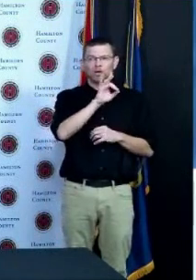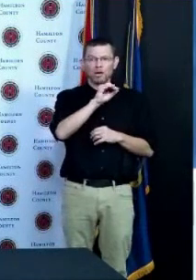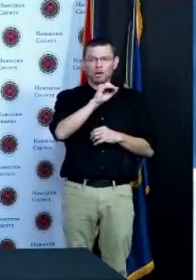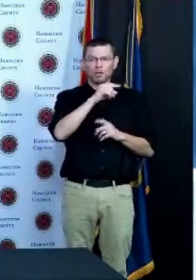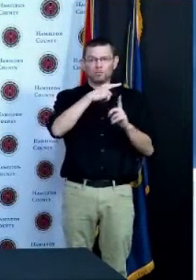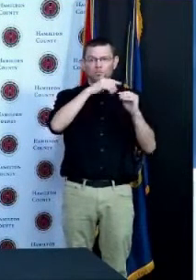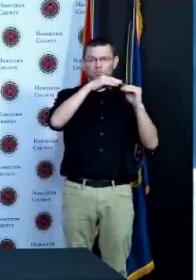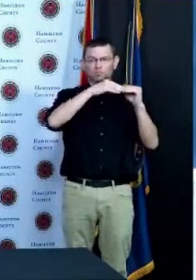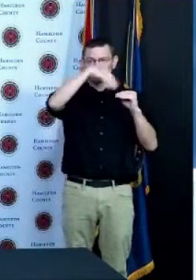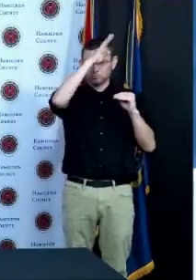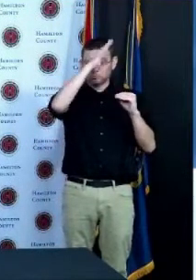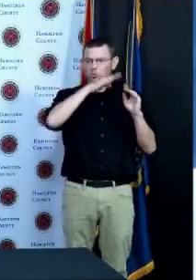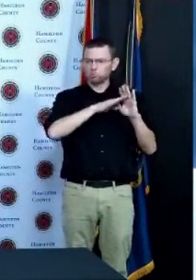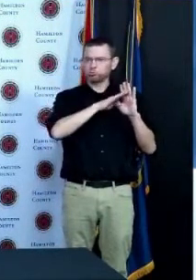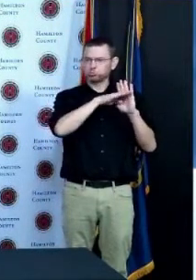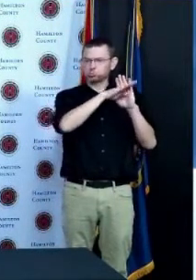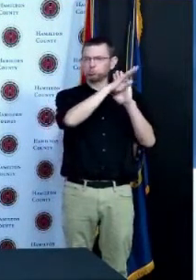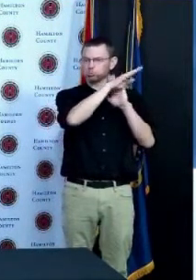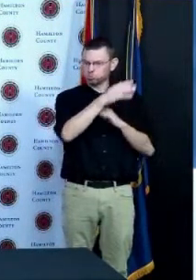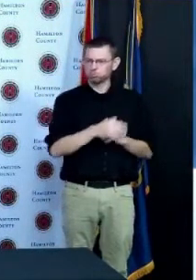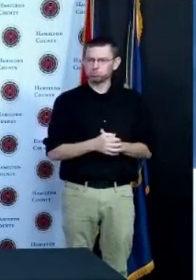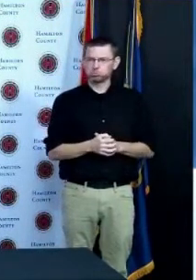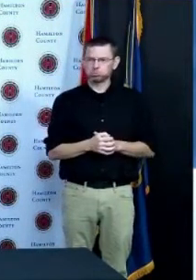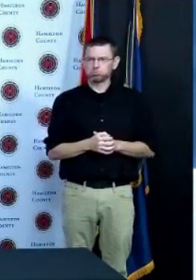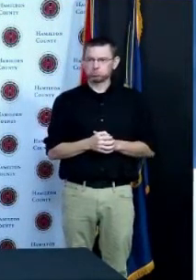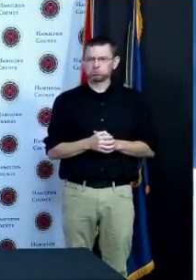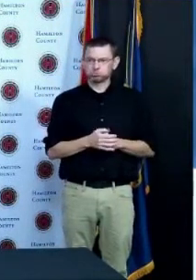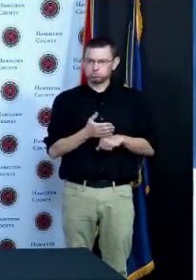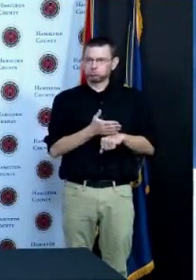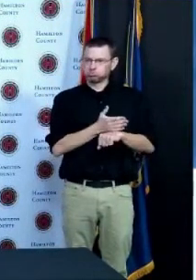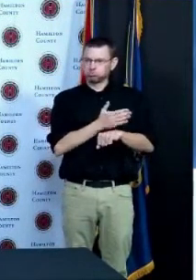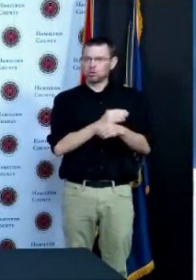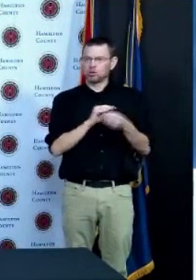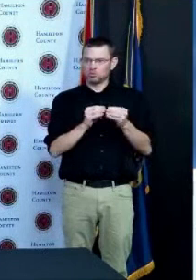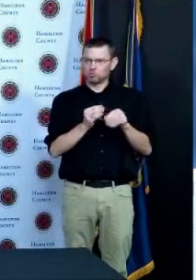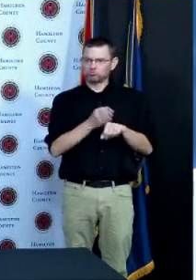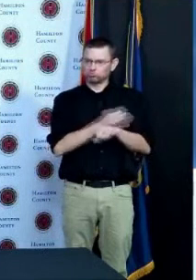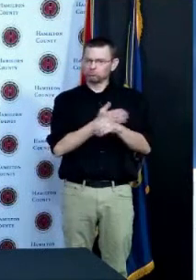continue to encourage folks to get vaccinated the other item that I just want to continue